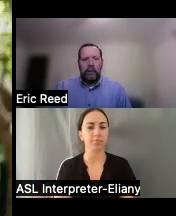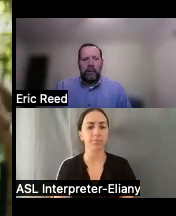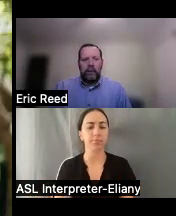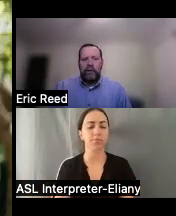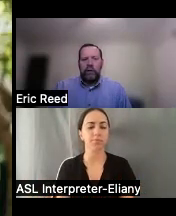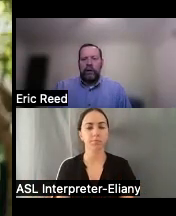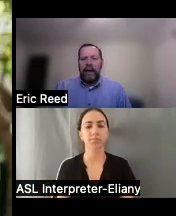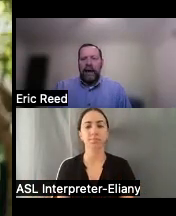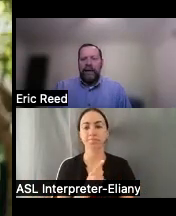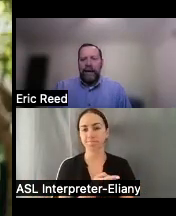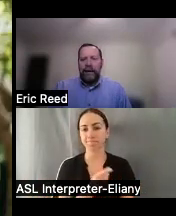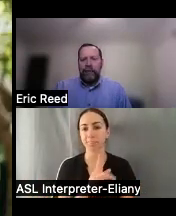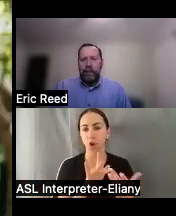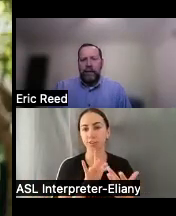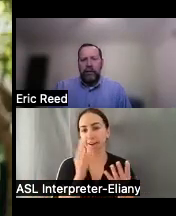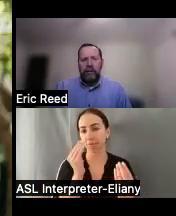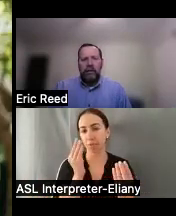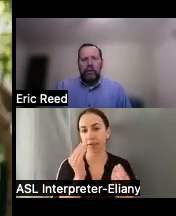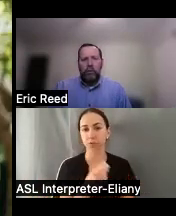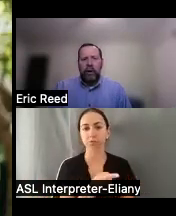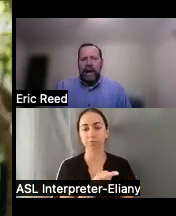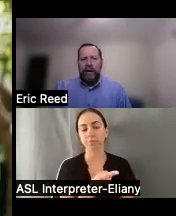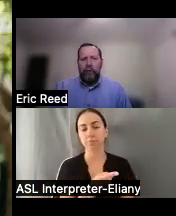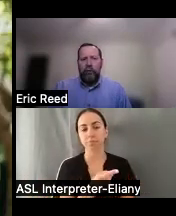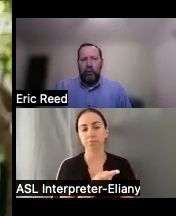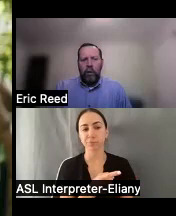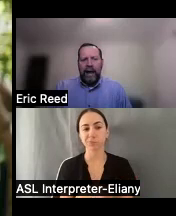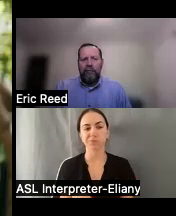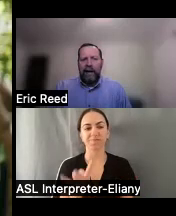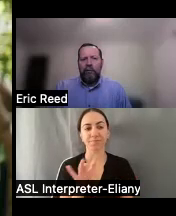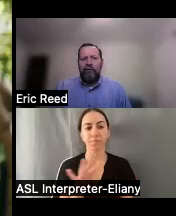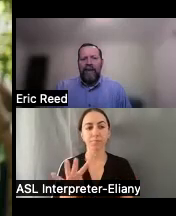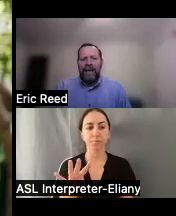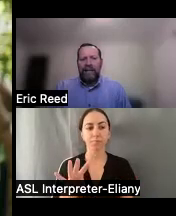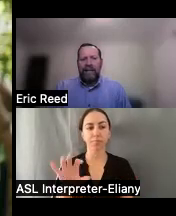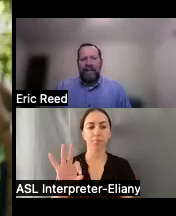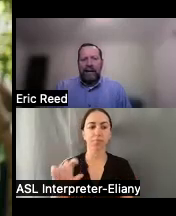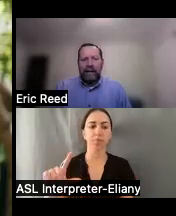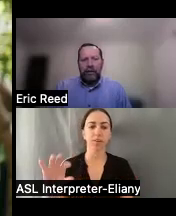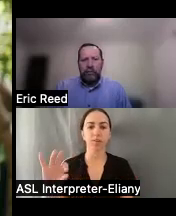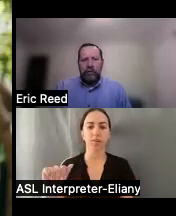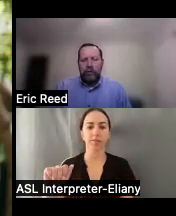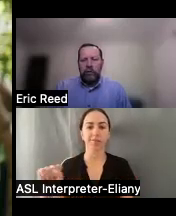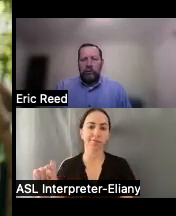there is our contact information one eight four four FL fast gets you to